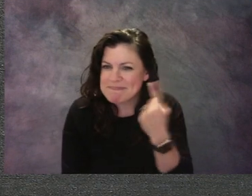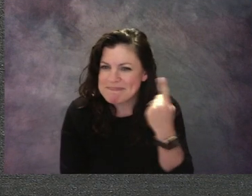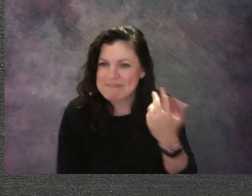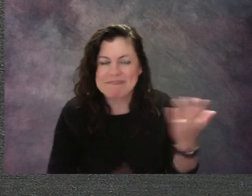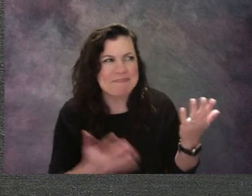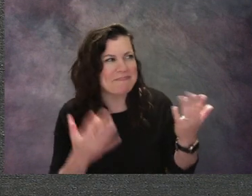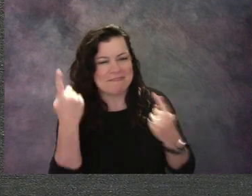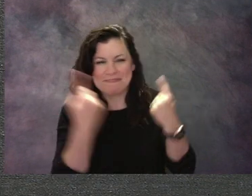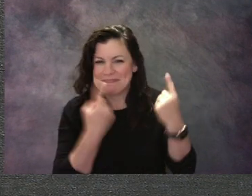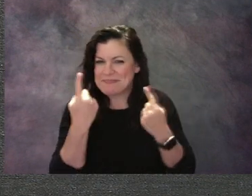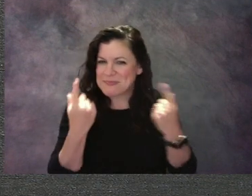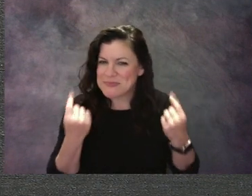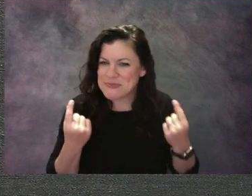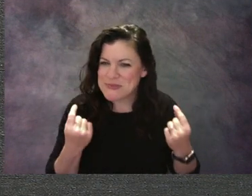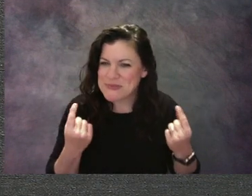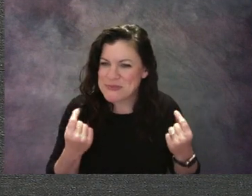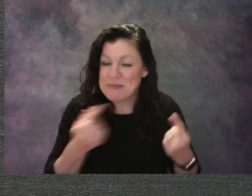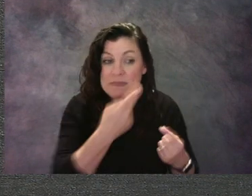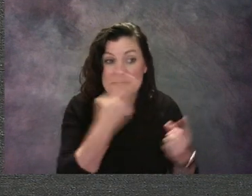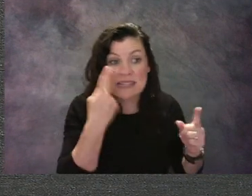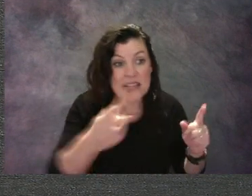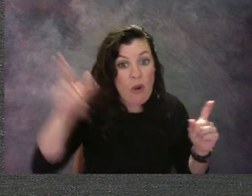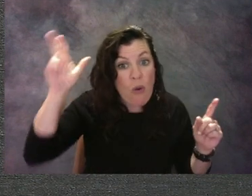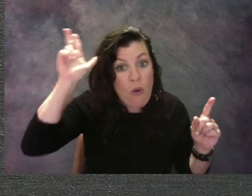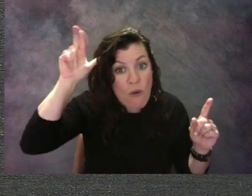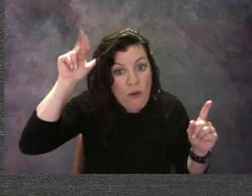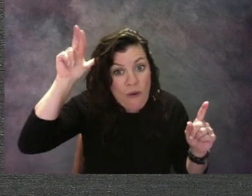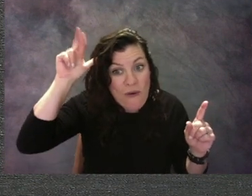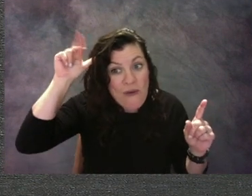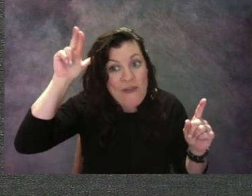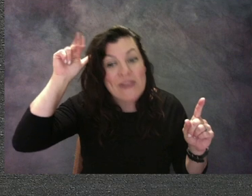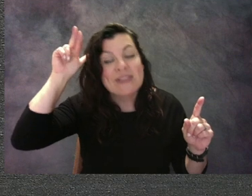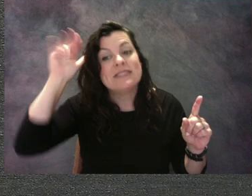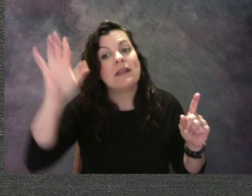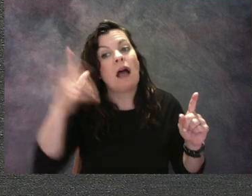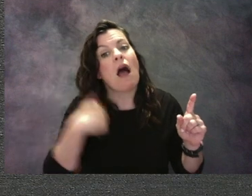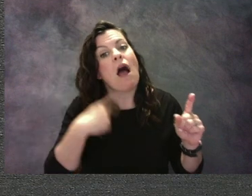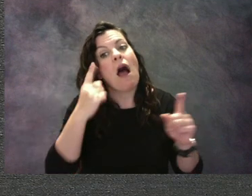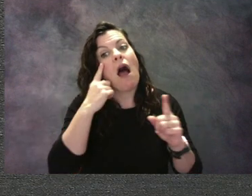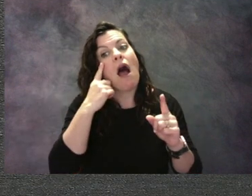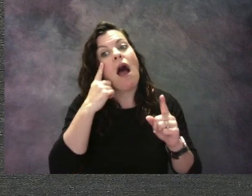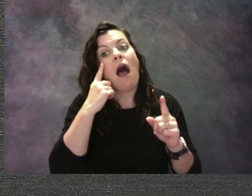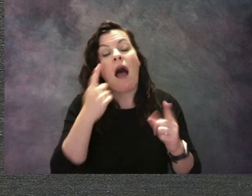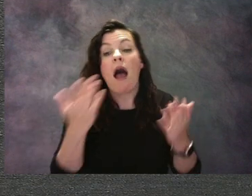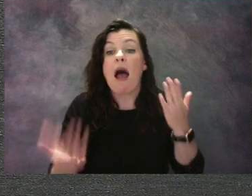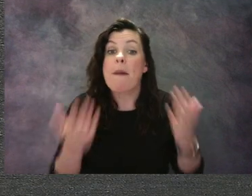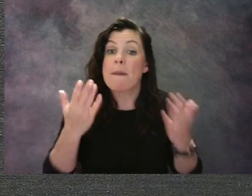I see the horse and what I know about circus is that the horses do get fancy.